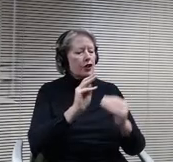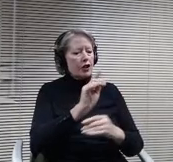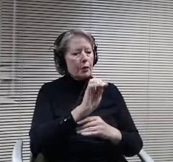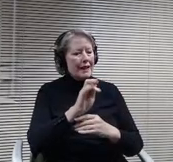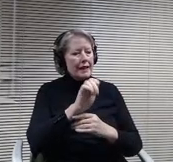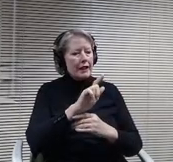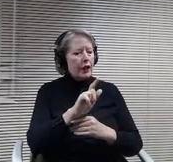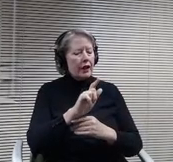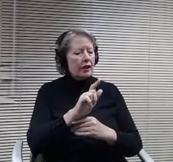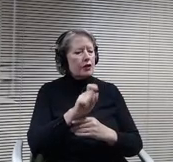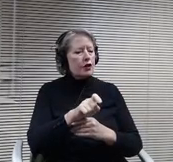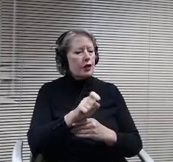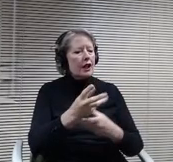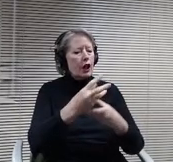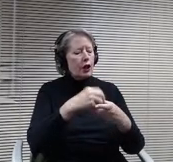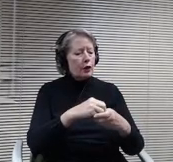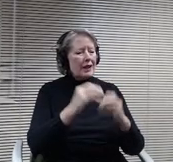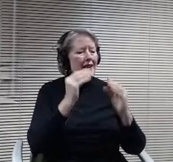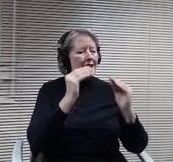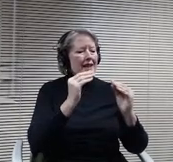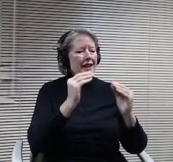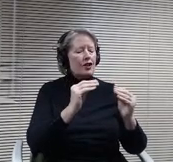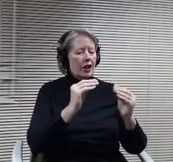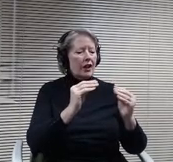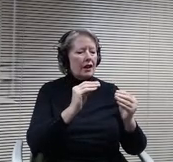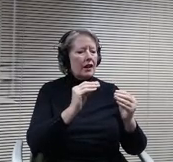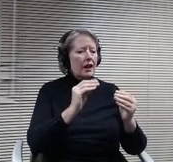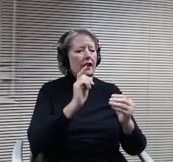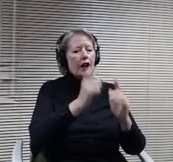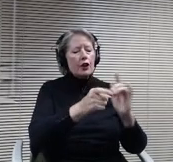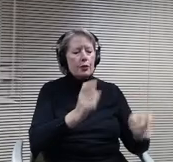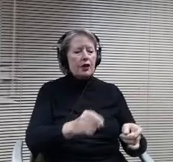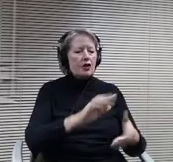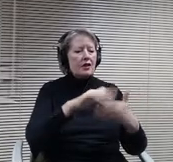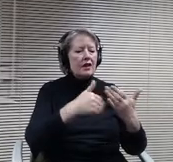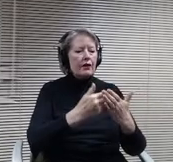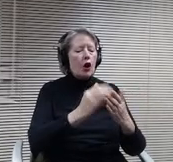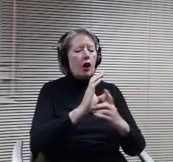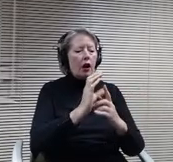contributions by people of all cultures, ethnicities, genders and abilities and disabilities.